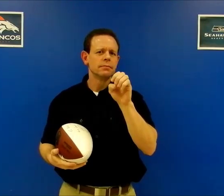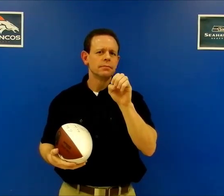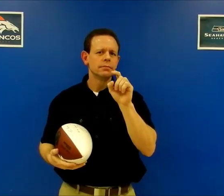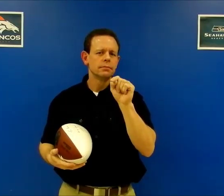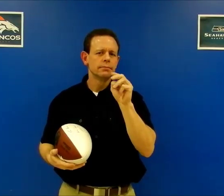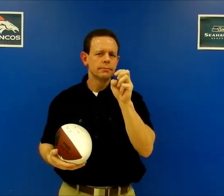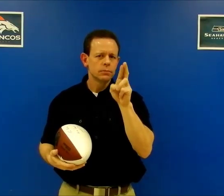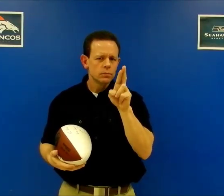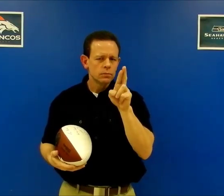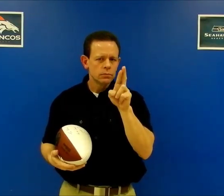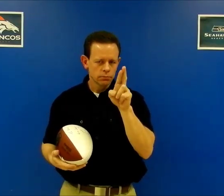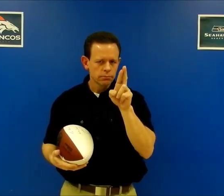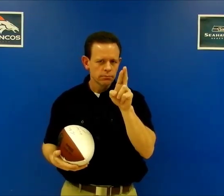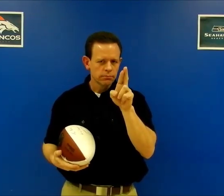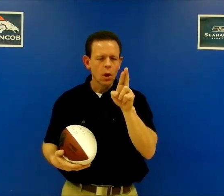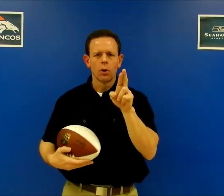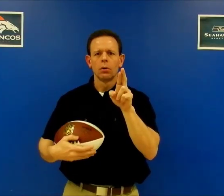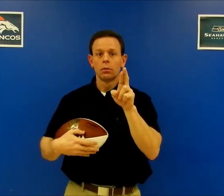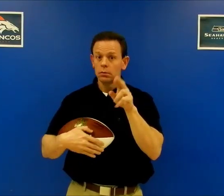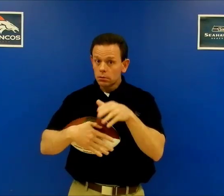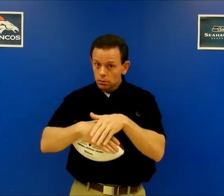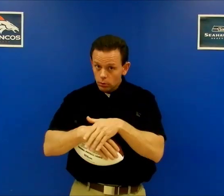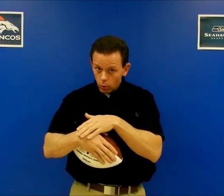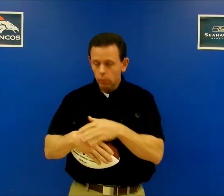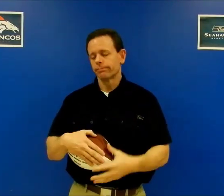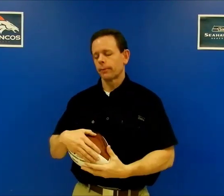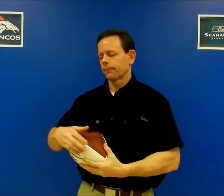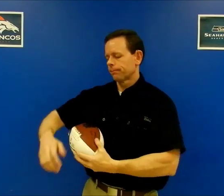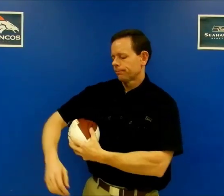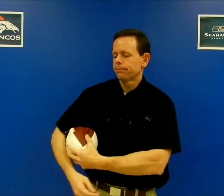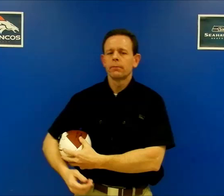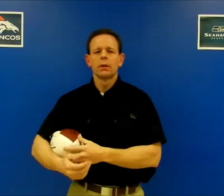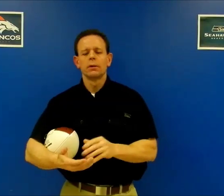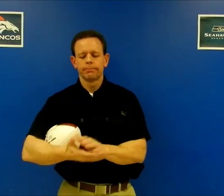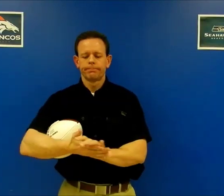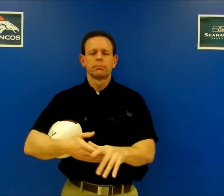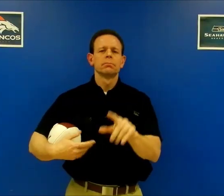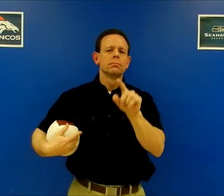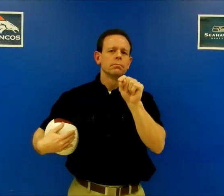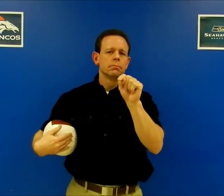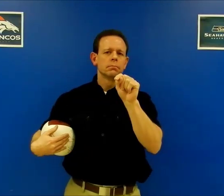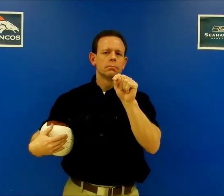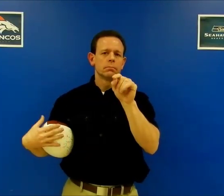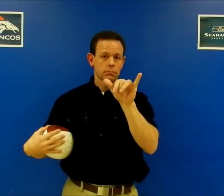the Broncos and the Seahawks. Who will win? Well, you'll just have to watch and see!